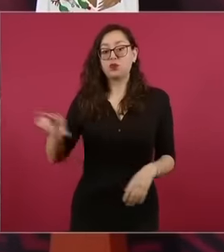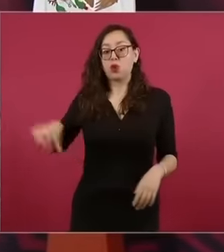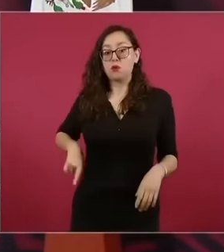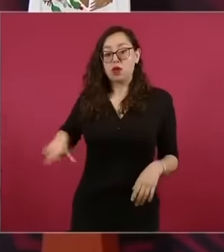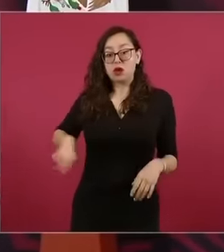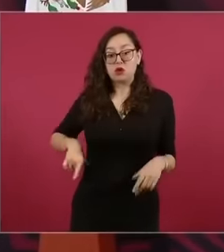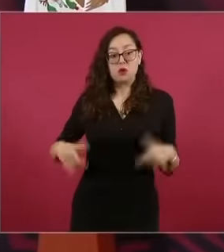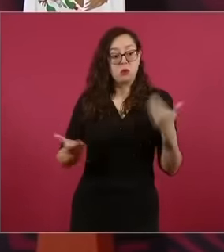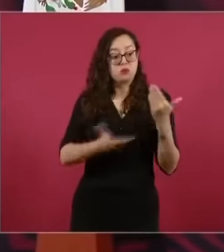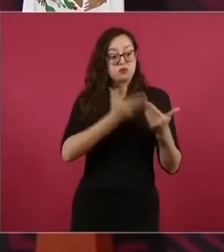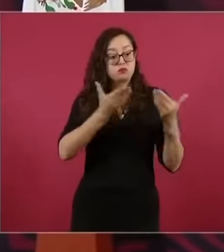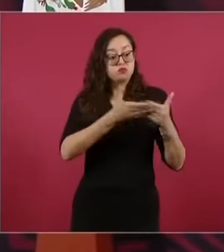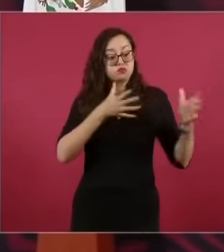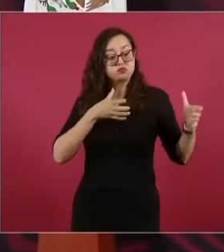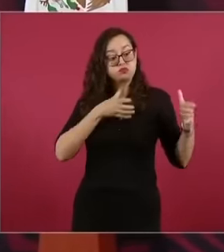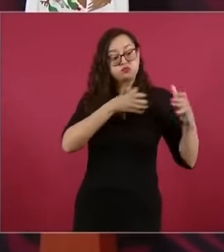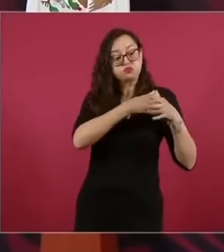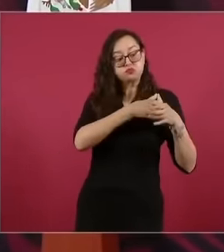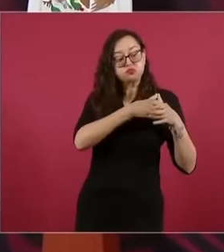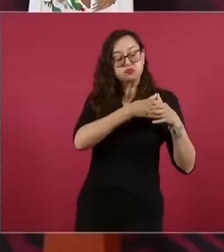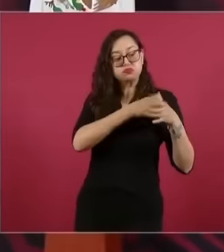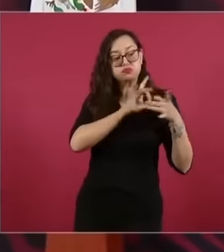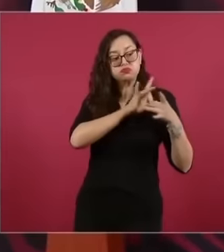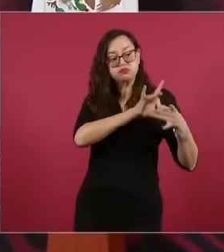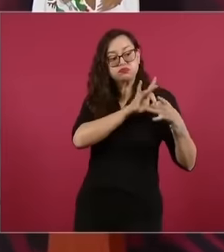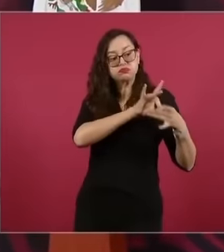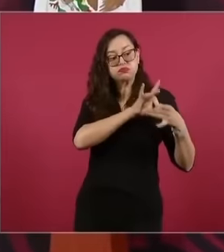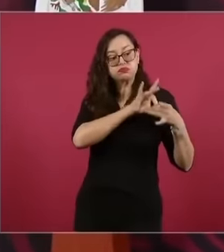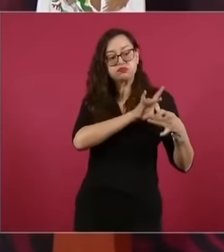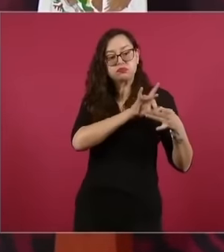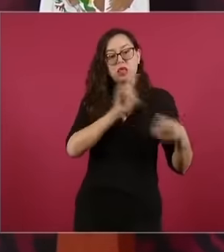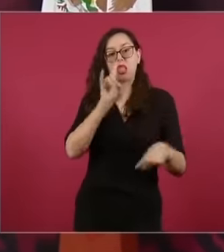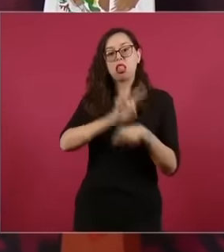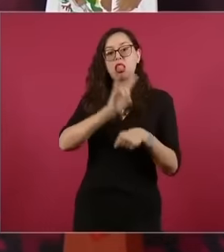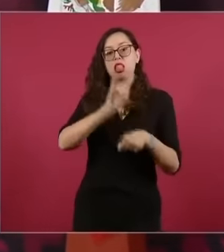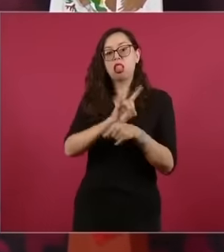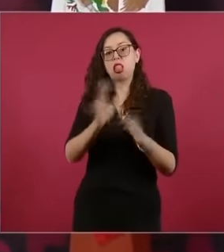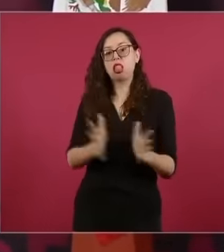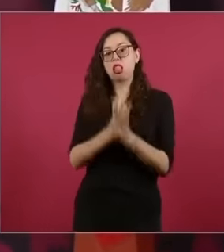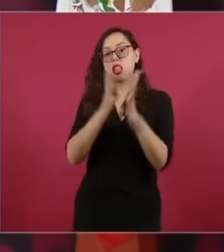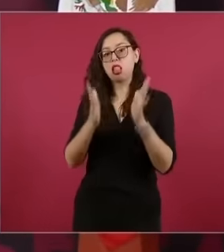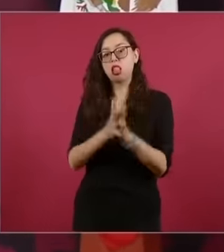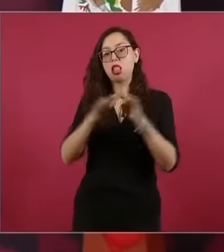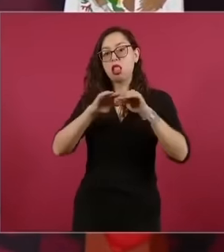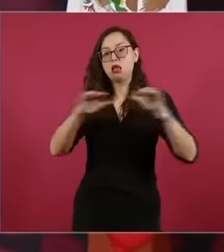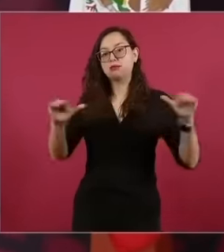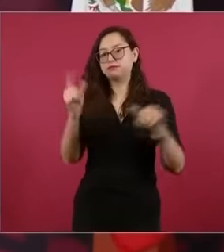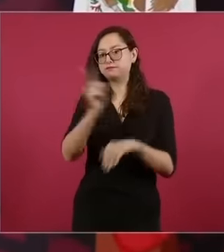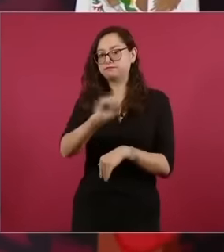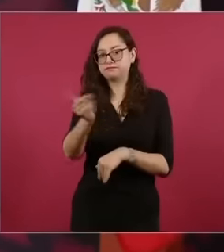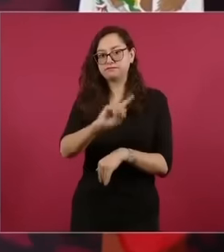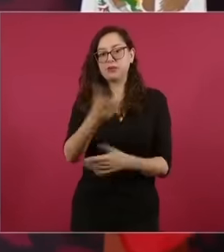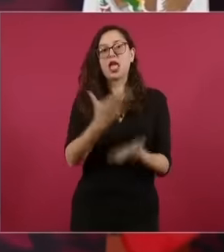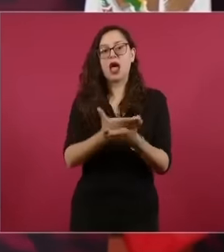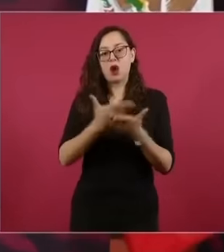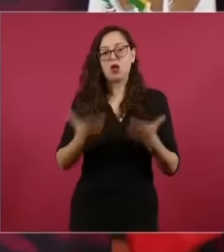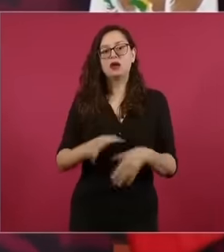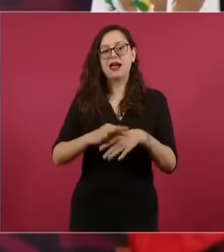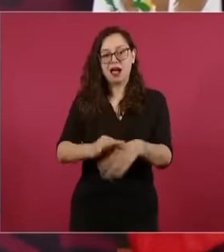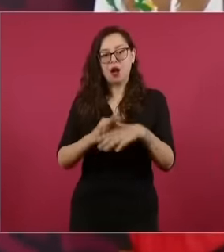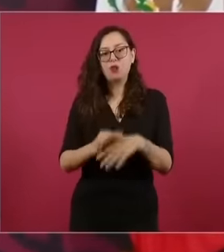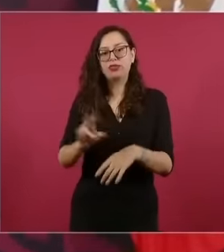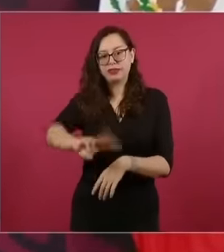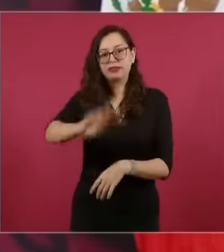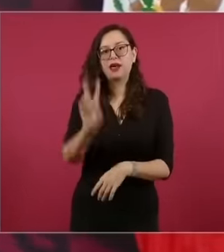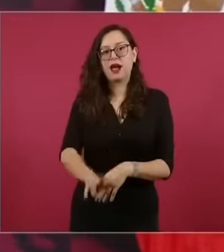with a façade of democracy is now a true authentic democracy and